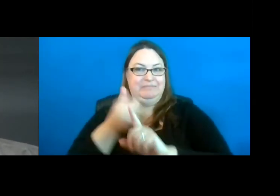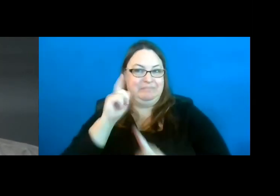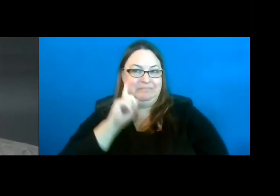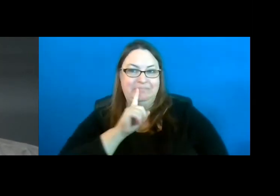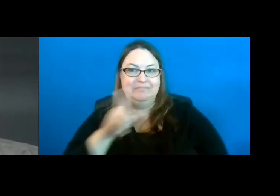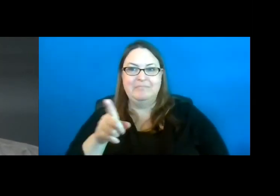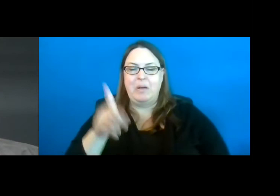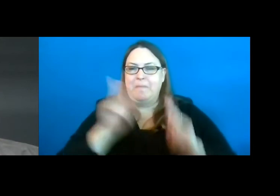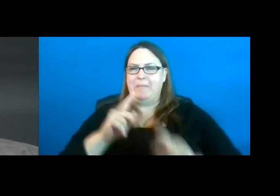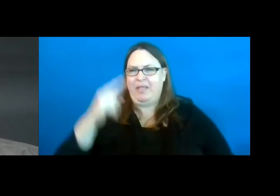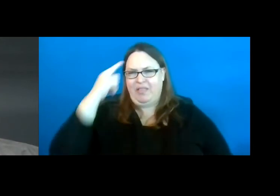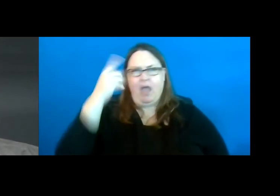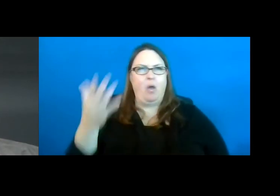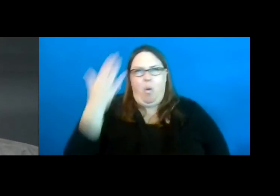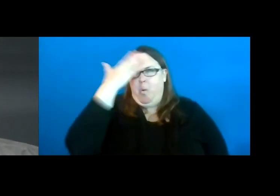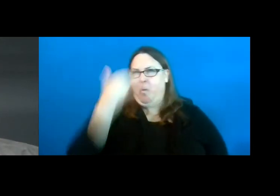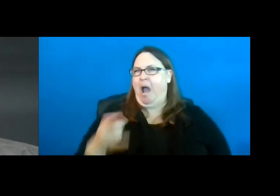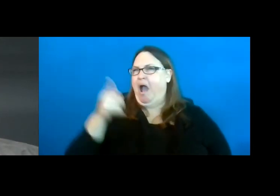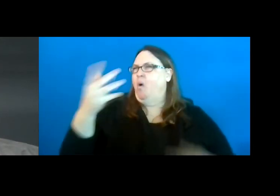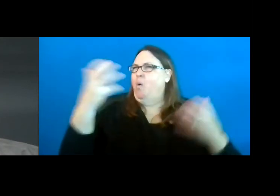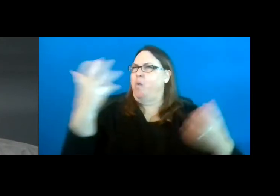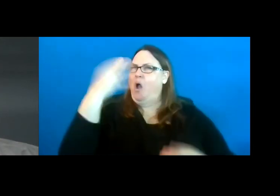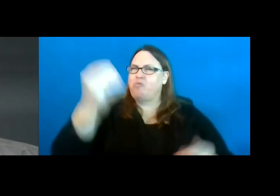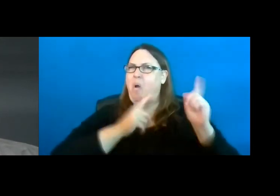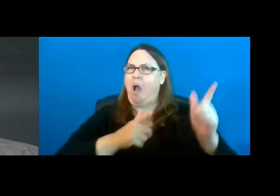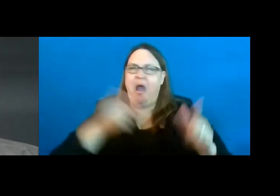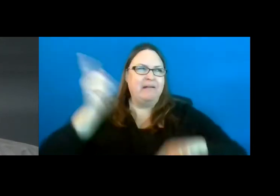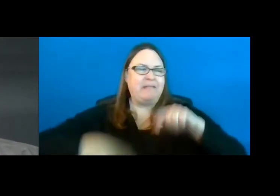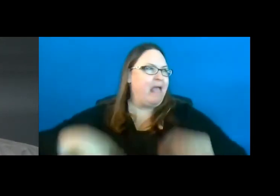people might say, “Why does Neil want to be in the woods? He can’t hear anything.”